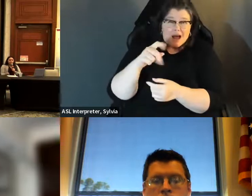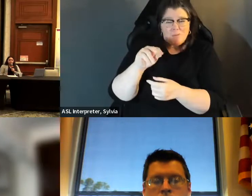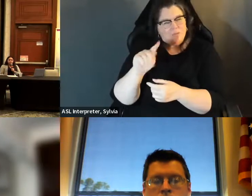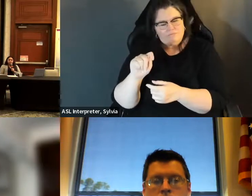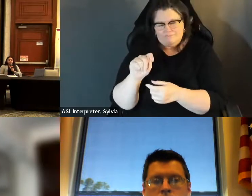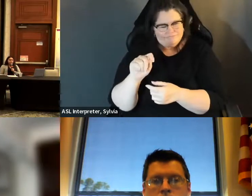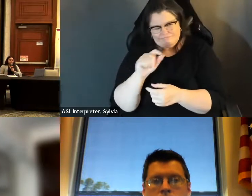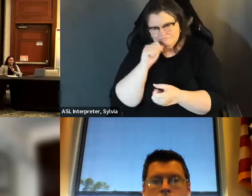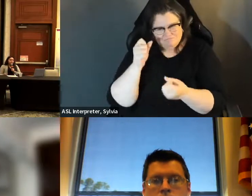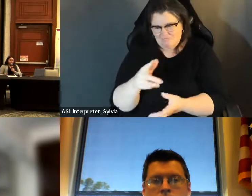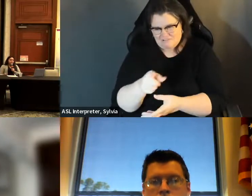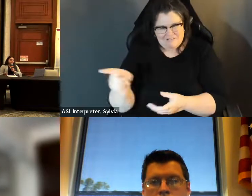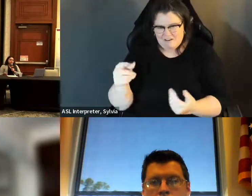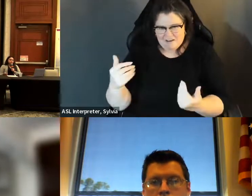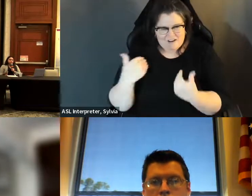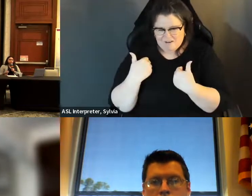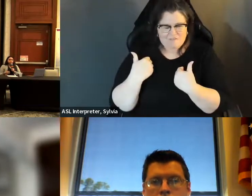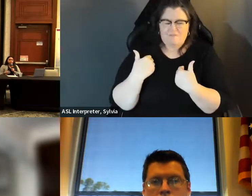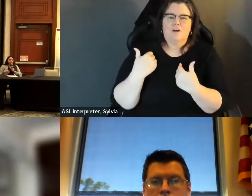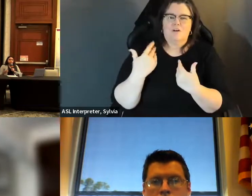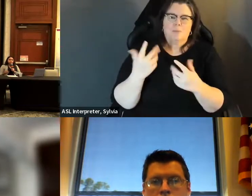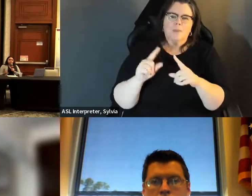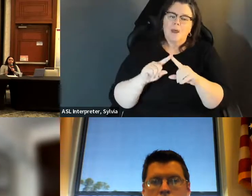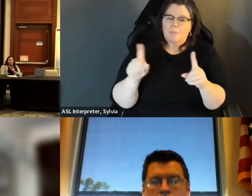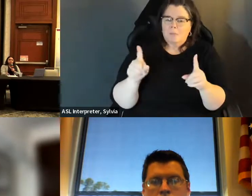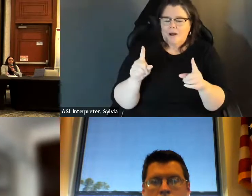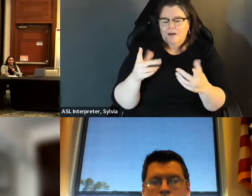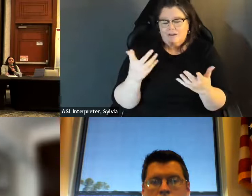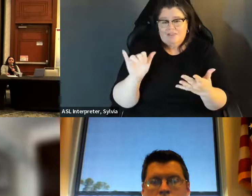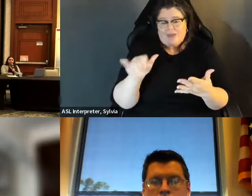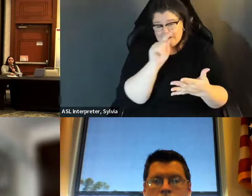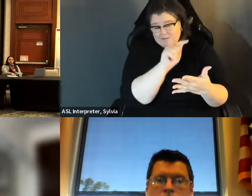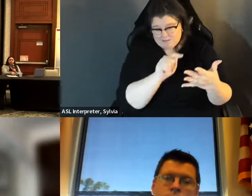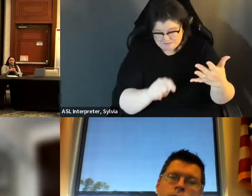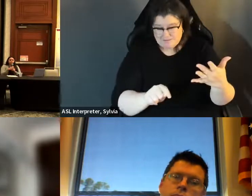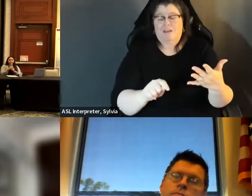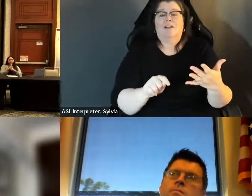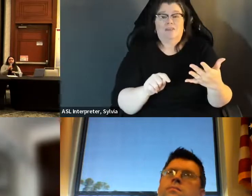without that ID. So a passport is really uncommon one if you don't already own an ID, and these are all